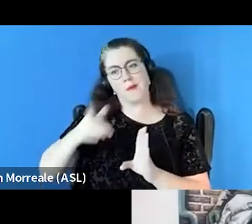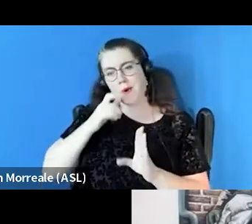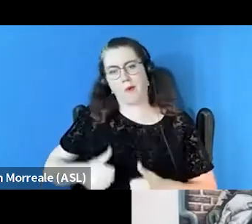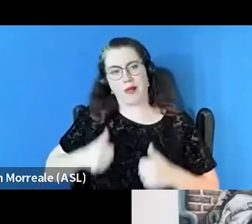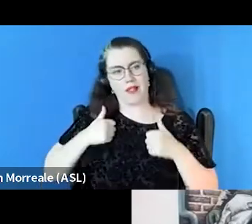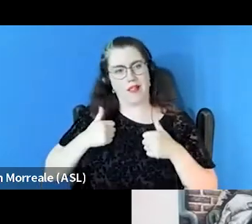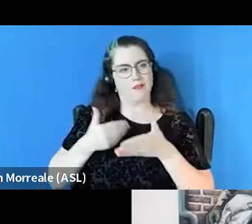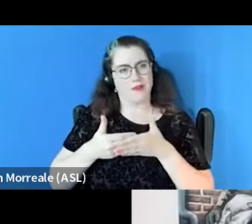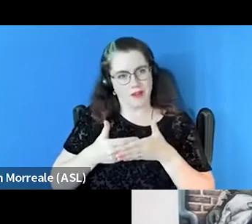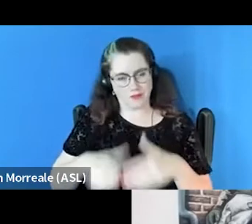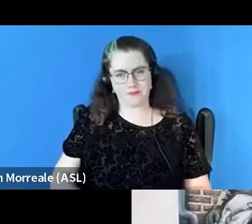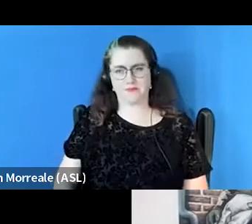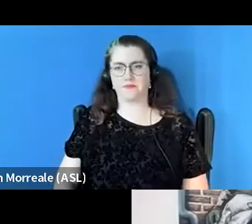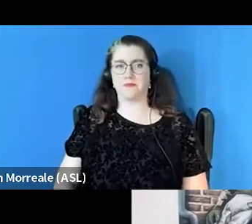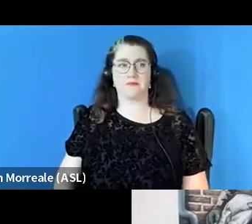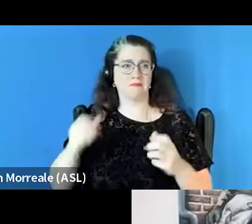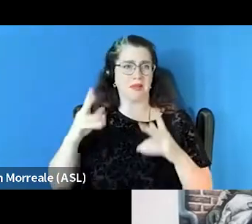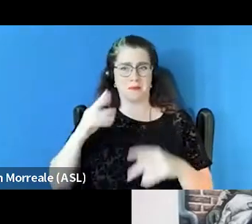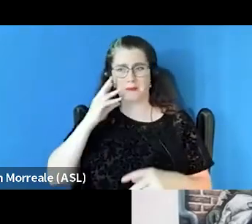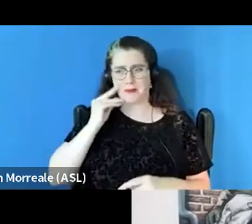Many people experience mental health and substance use